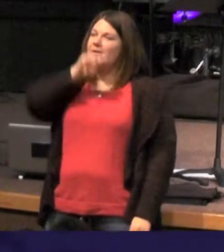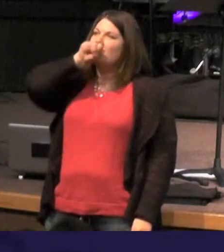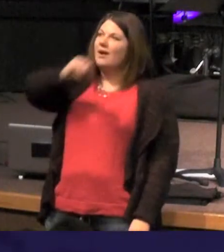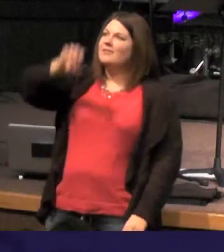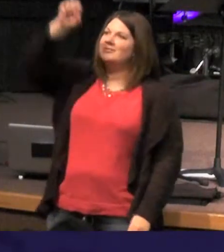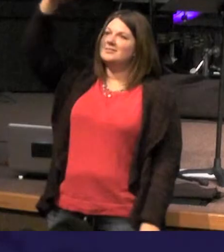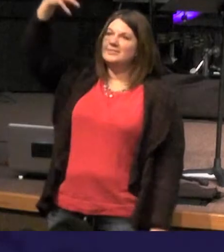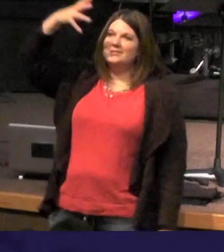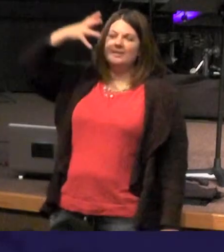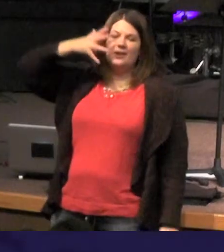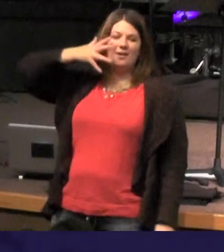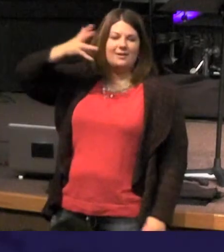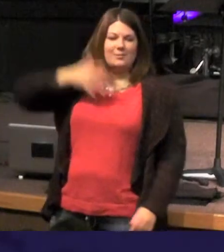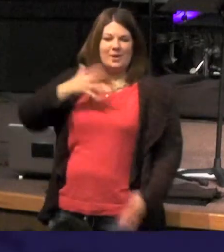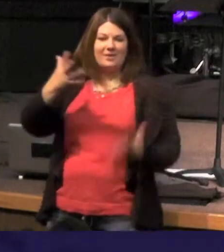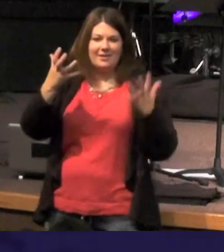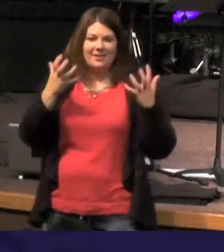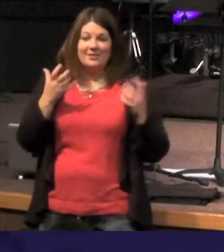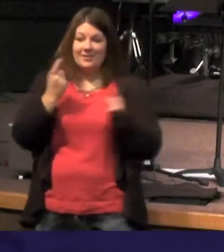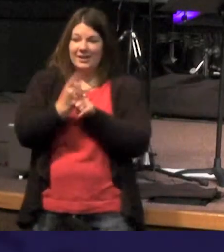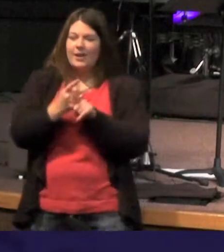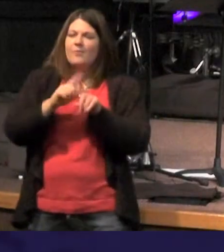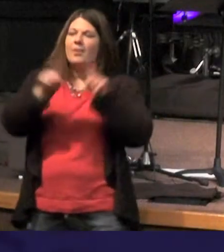the sun to come out but I've got to say